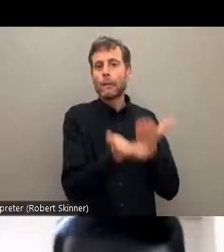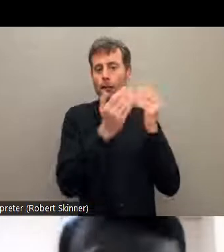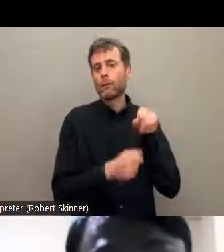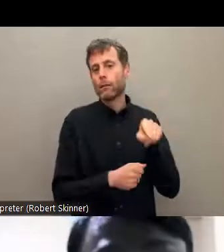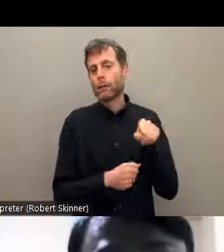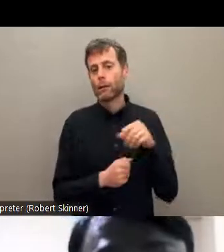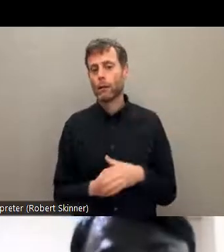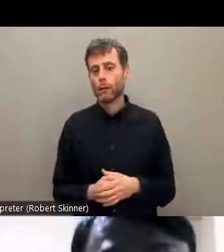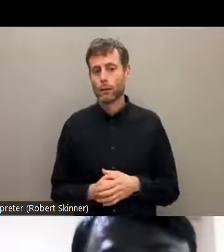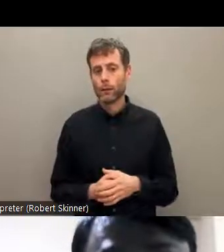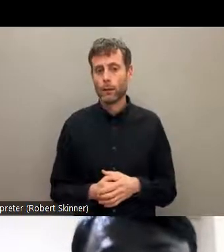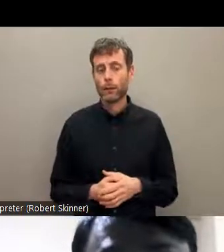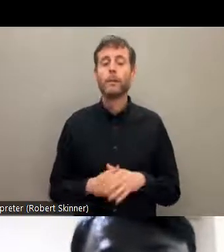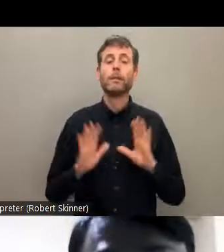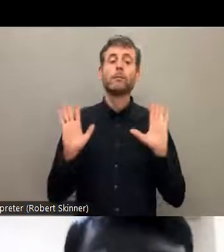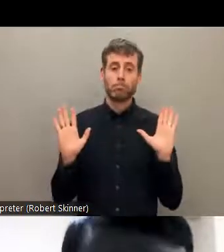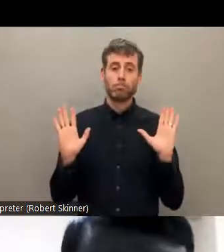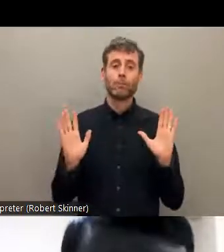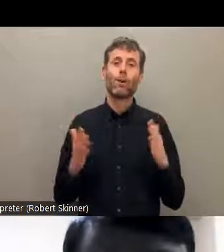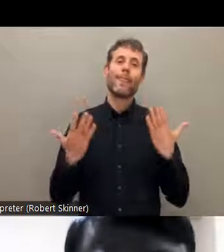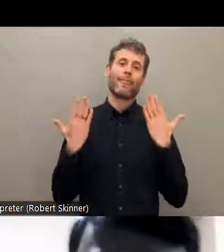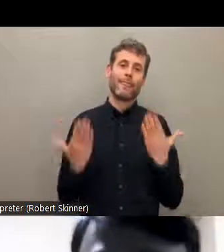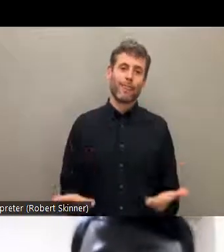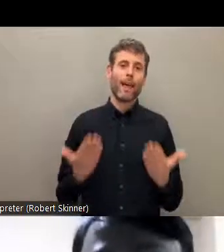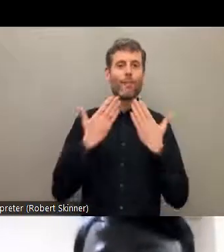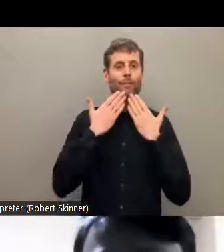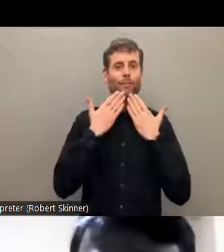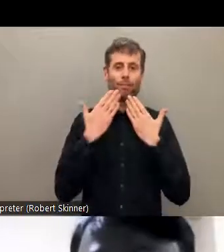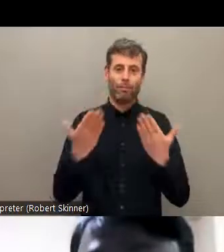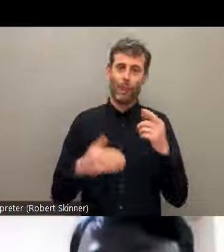is all from my slide and I thank you all for your